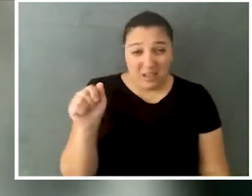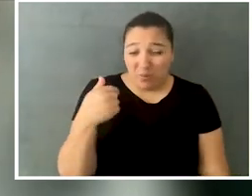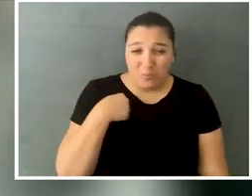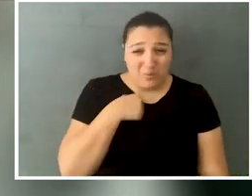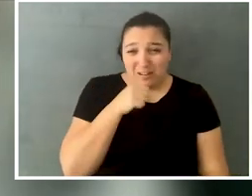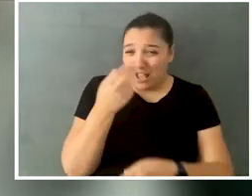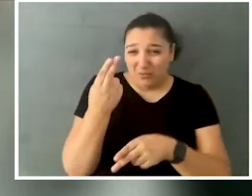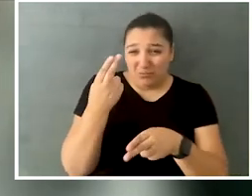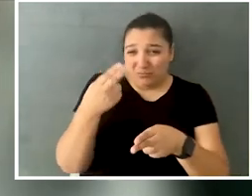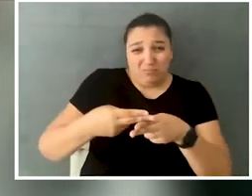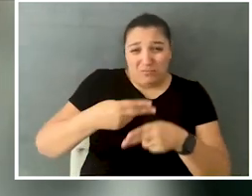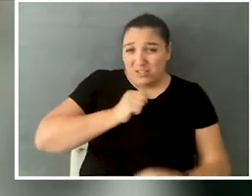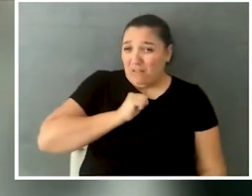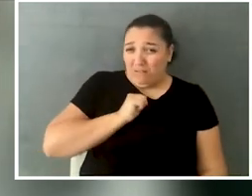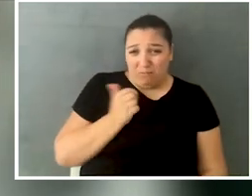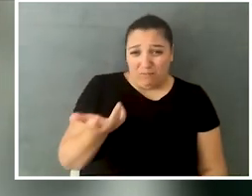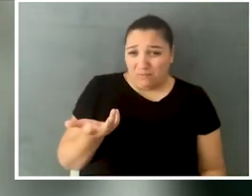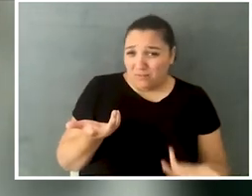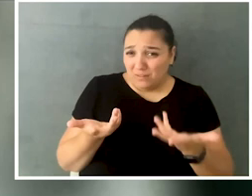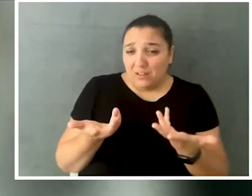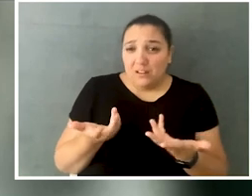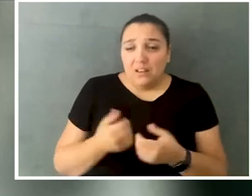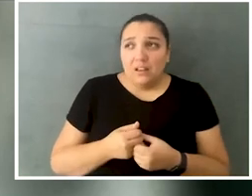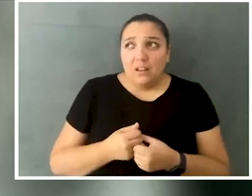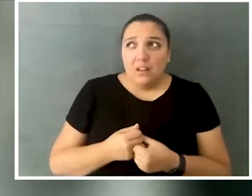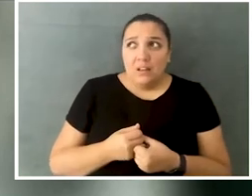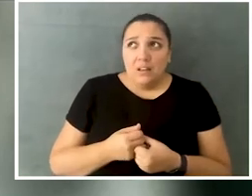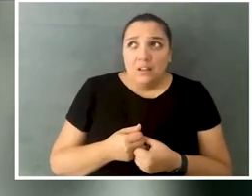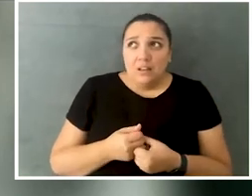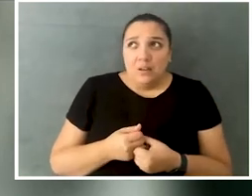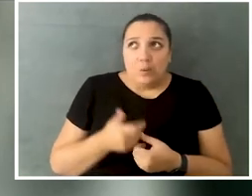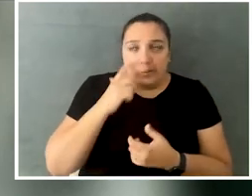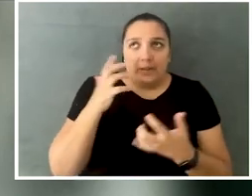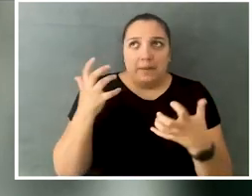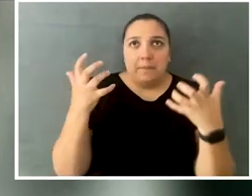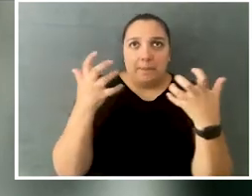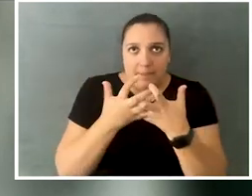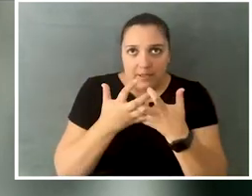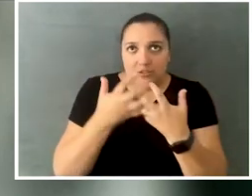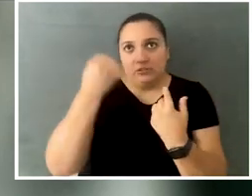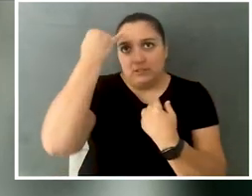don't typically use for ourselves, but it's really reflective of the fact that